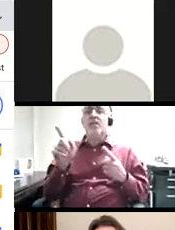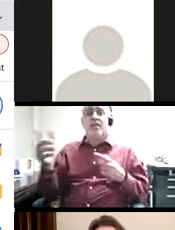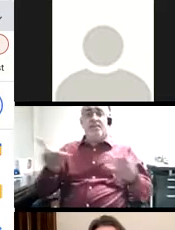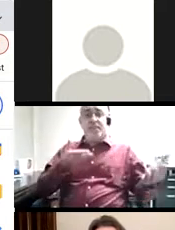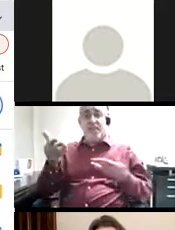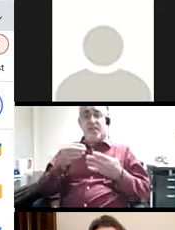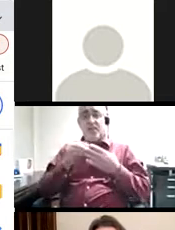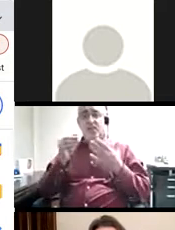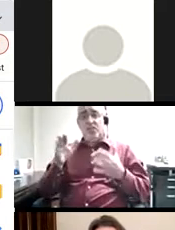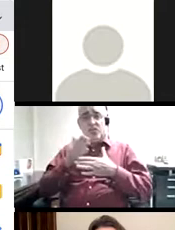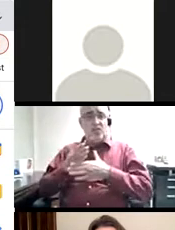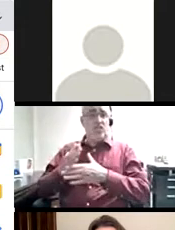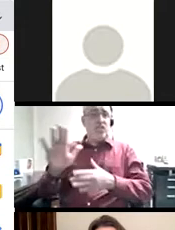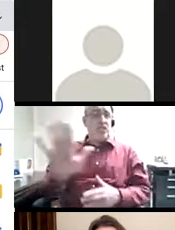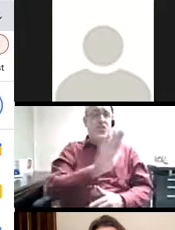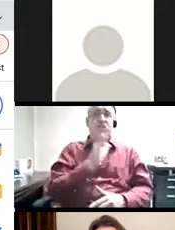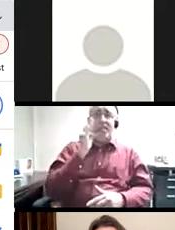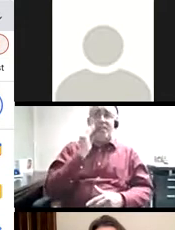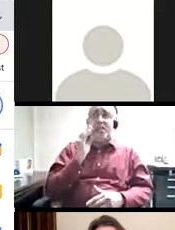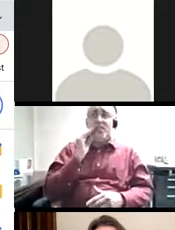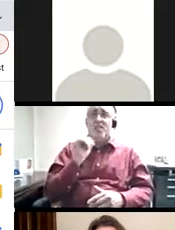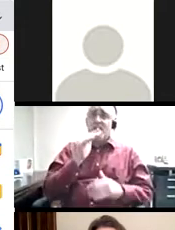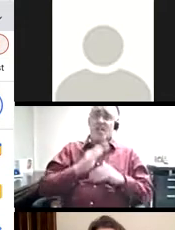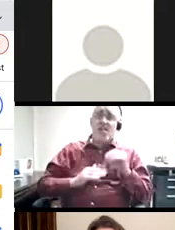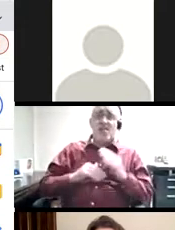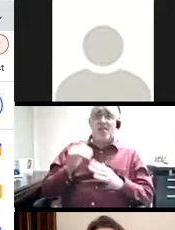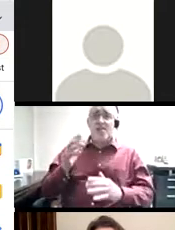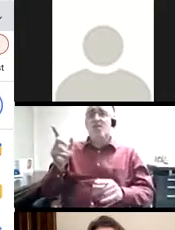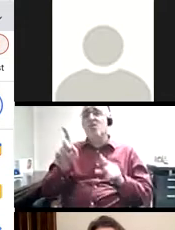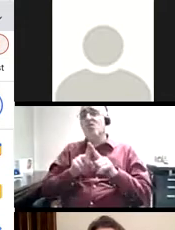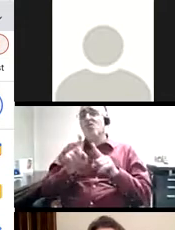tension when I sense it in the group and inviting students to share their experiences of discomfort.